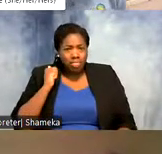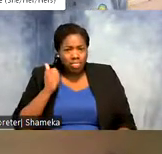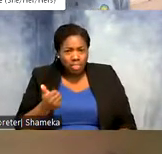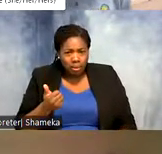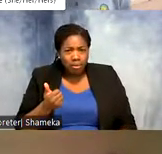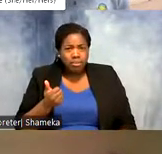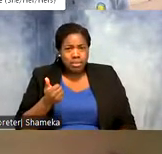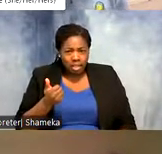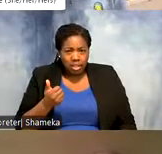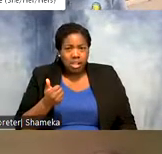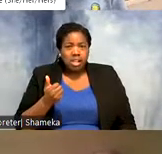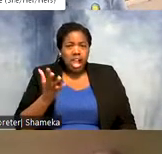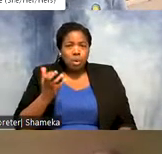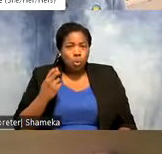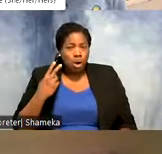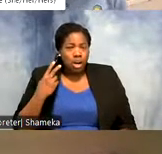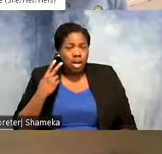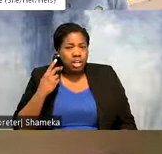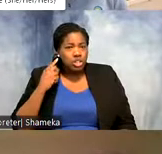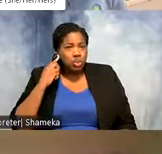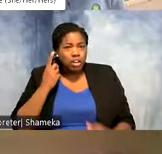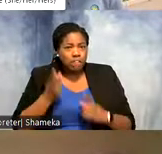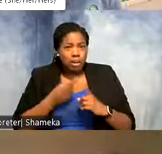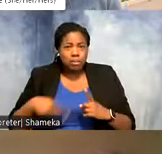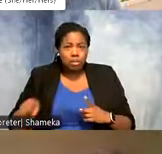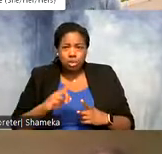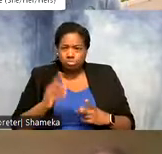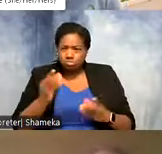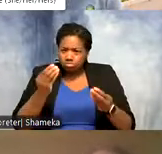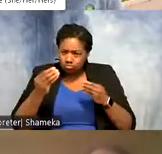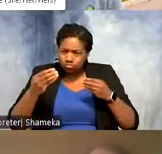in the chat I want to hear from you. Allie, tell me more about what it's like to be a coder.